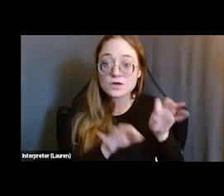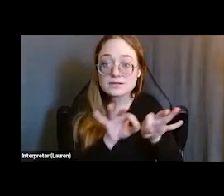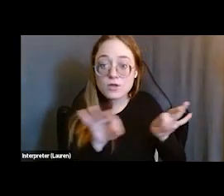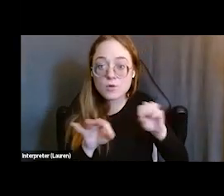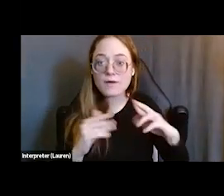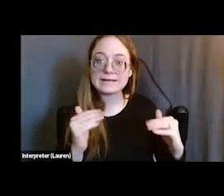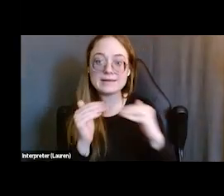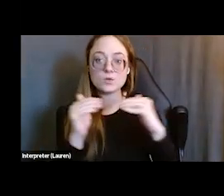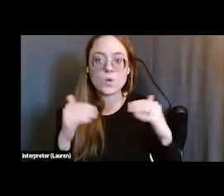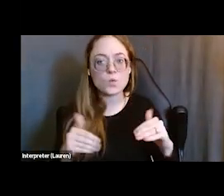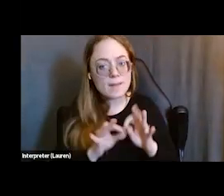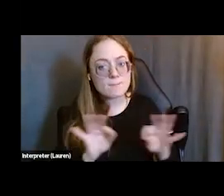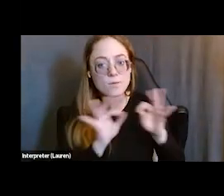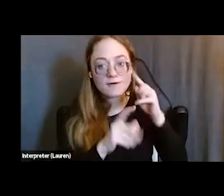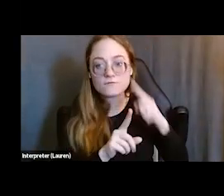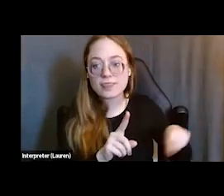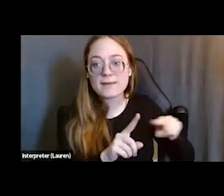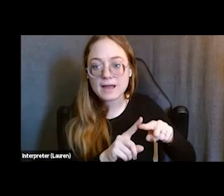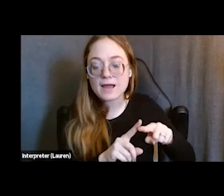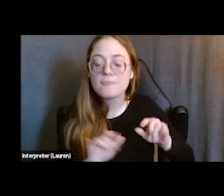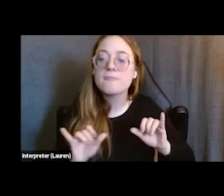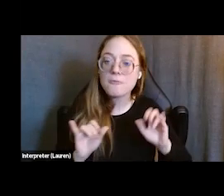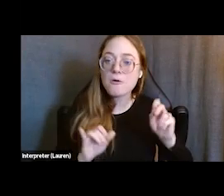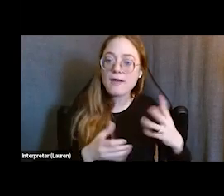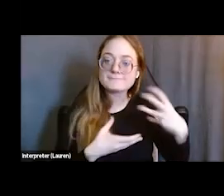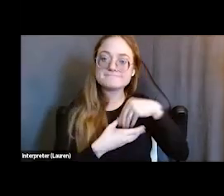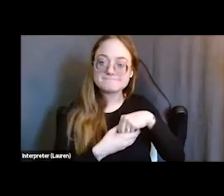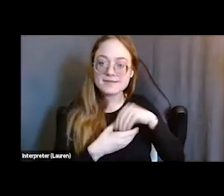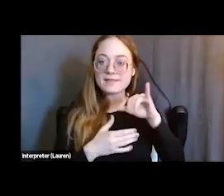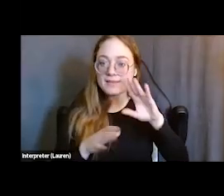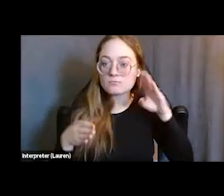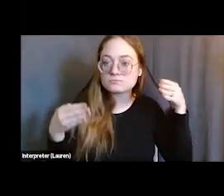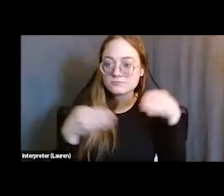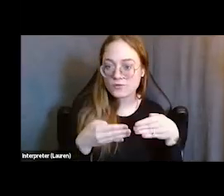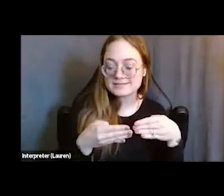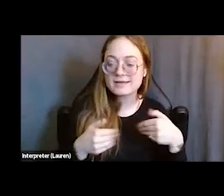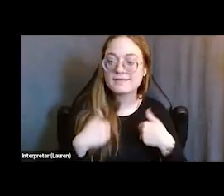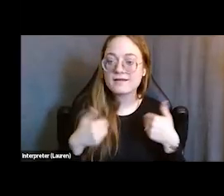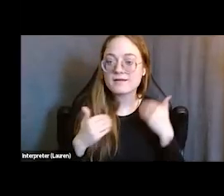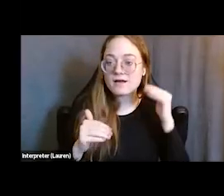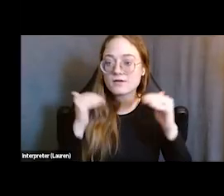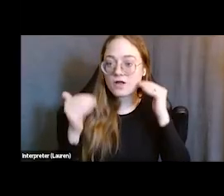was really important to them. And that HiSET program really focuses on getting young adults to attain their HiSET.